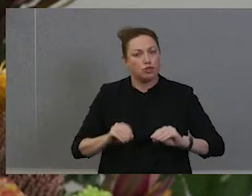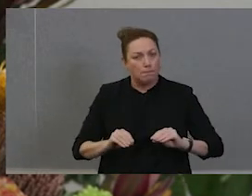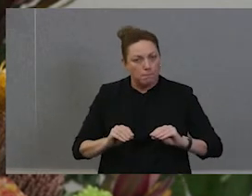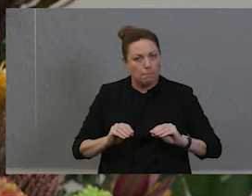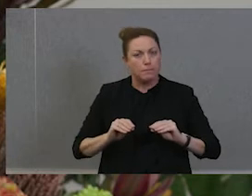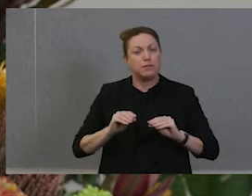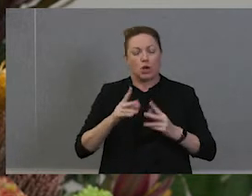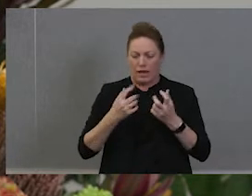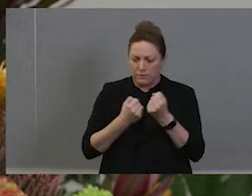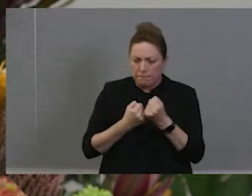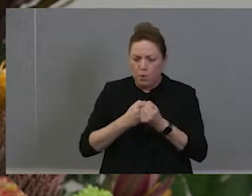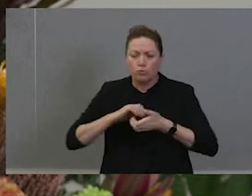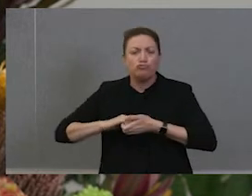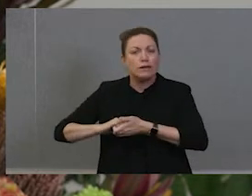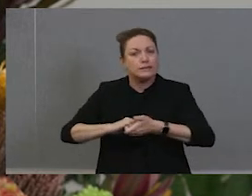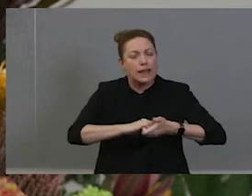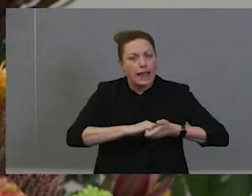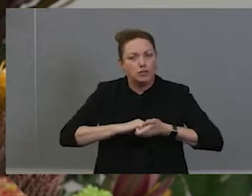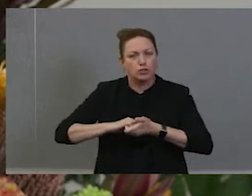and that it helps encourage a sense of impatience